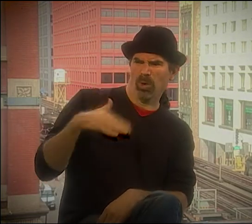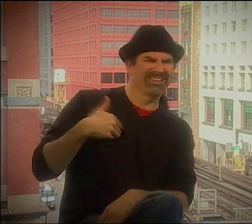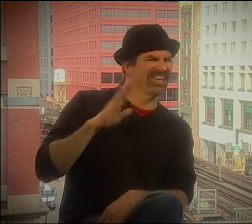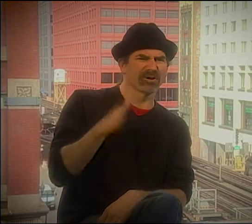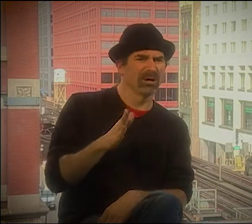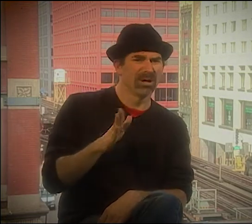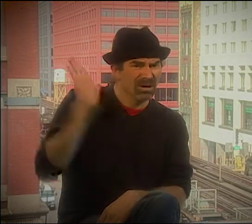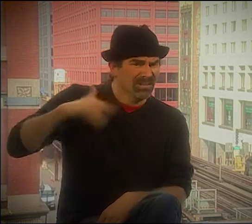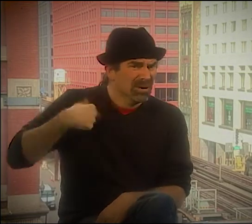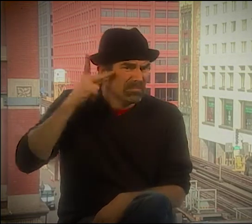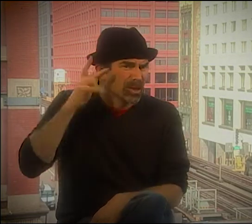IT'S AMAZING!